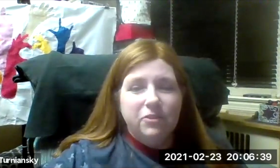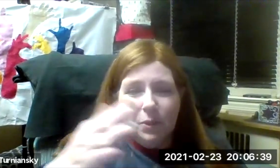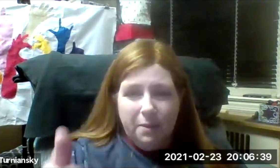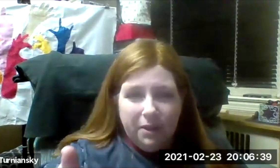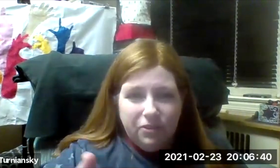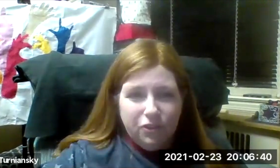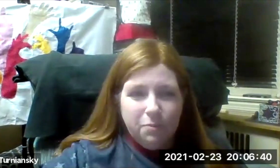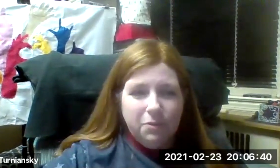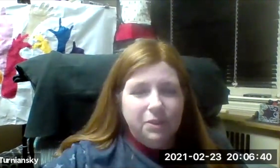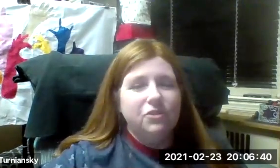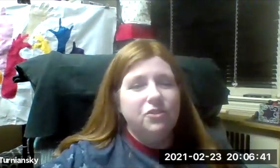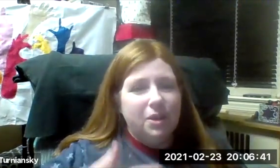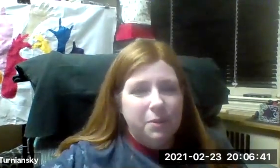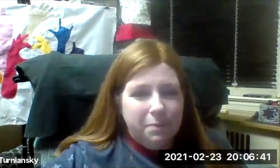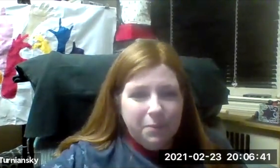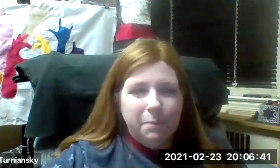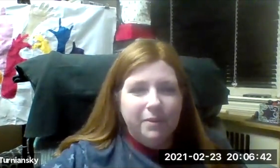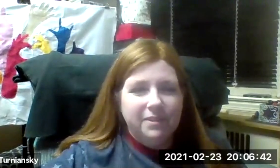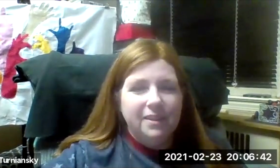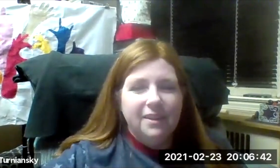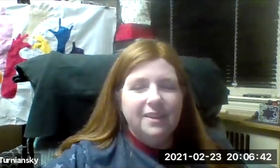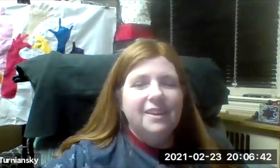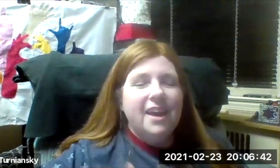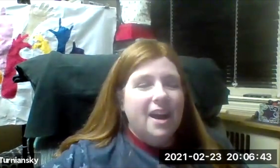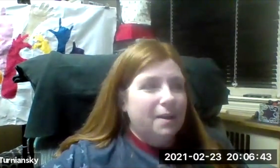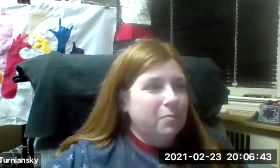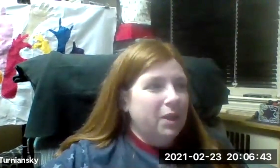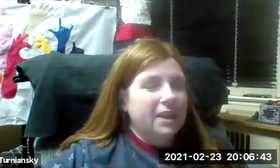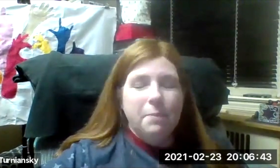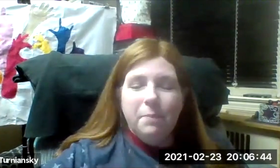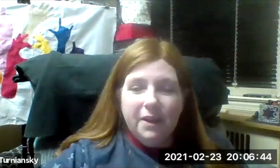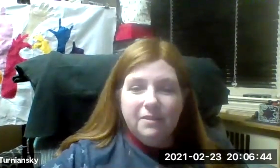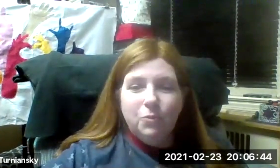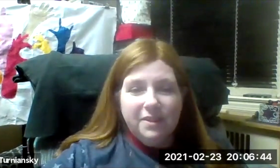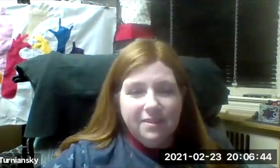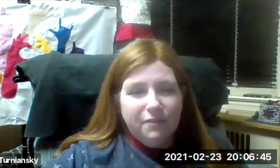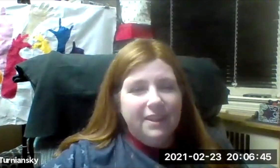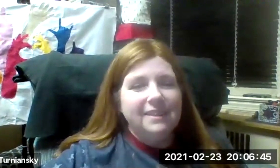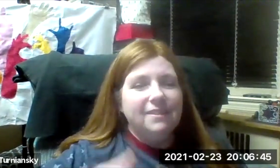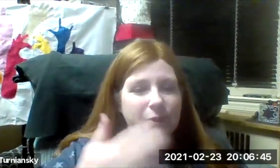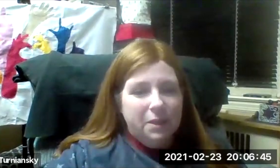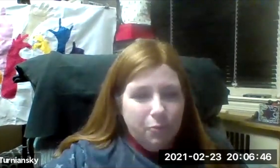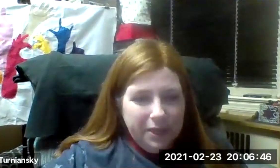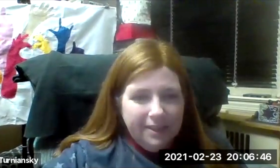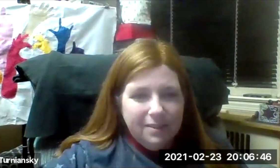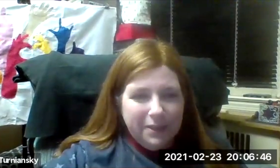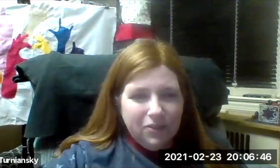doing them in Zoom, we usually do them in person, but one of the silver linings is we can bring in special